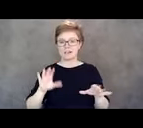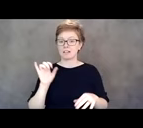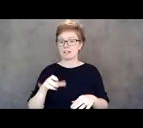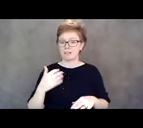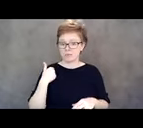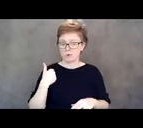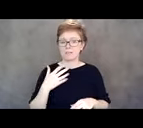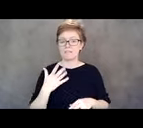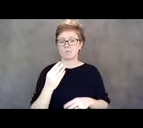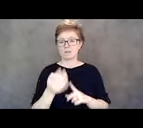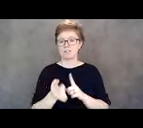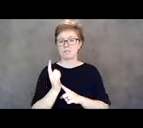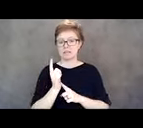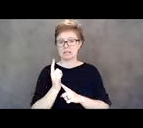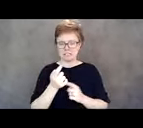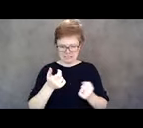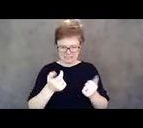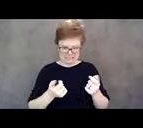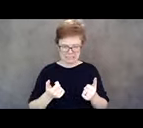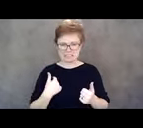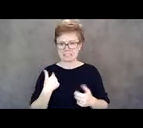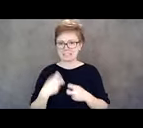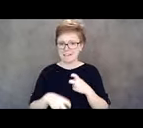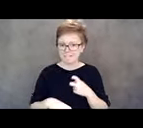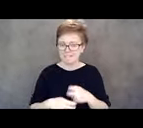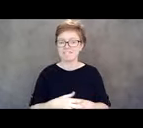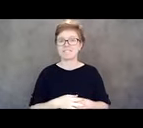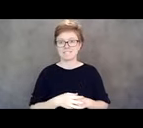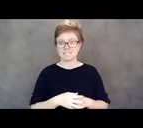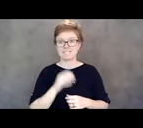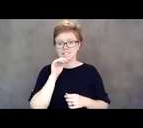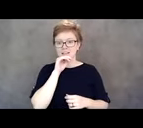It was really hard to trim any of it out because she said what needed to be said.